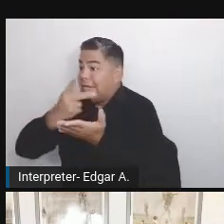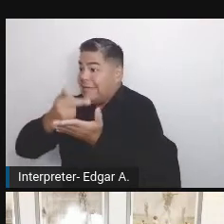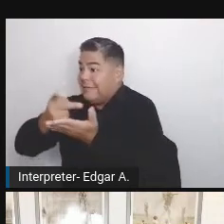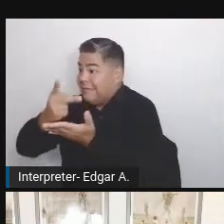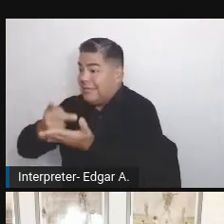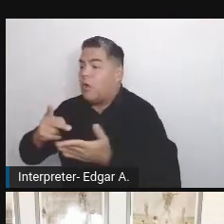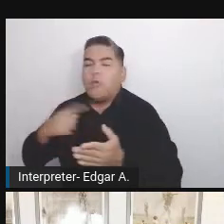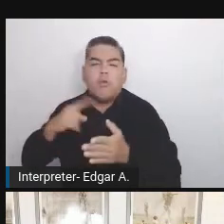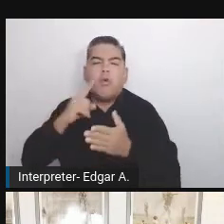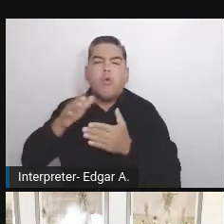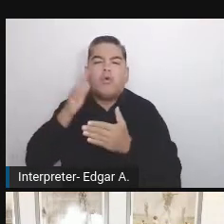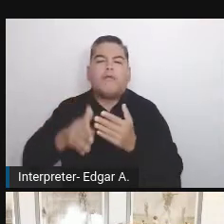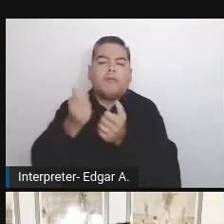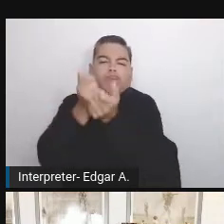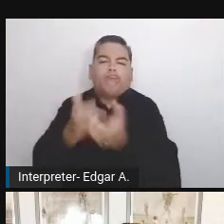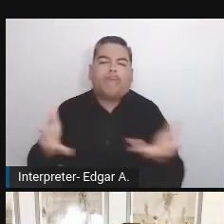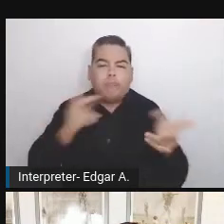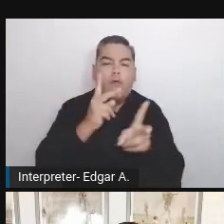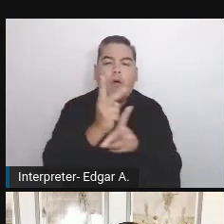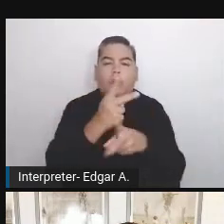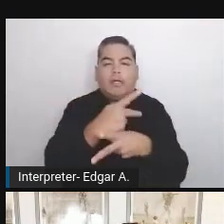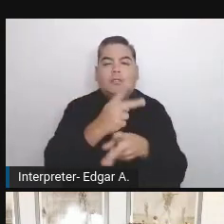Which would mean that if we would add accessibility testing